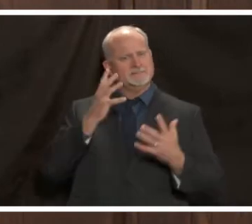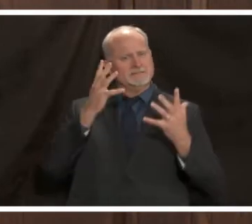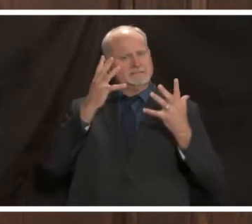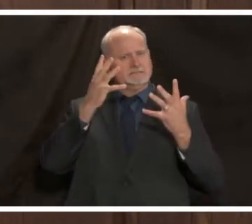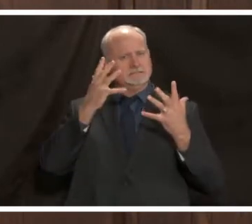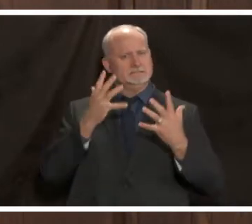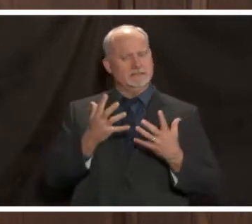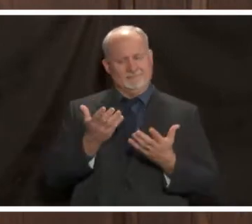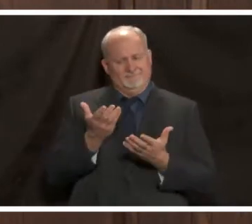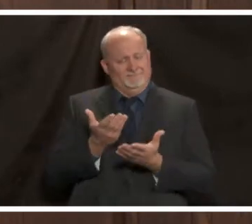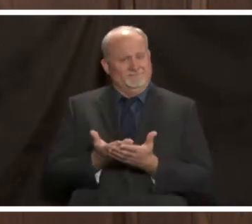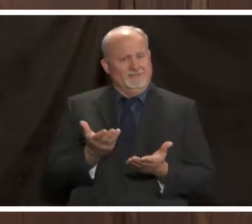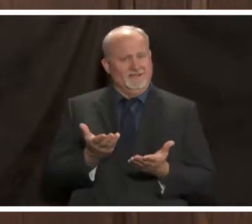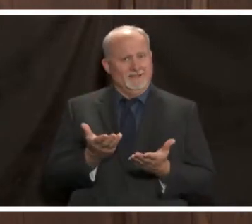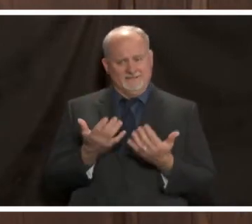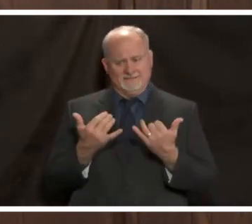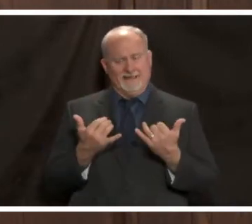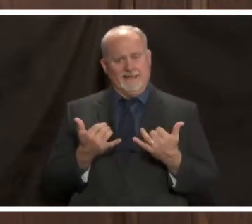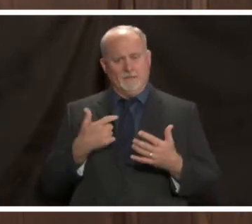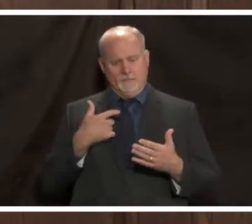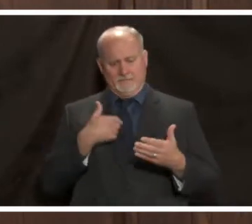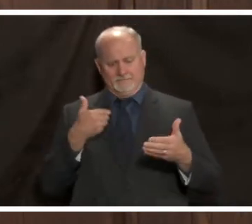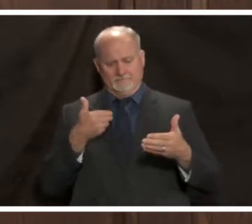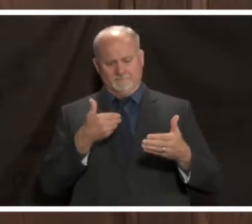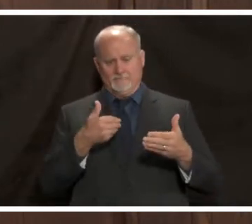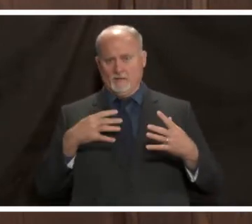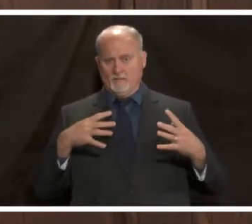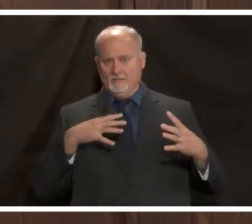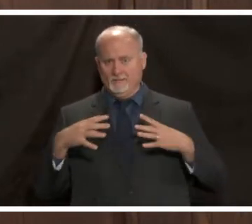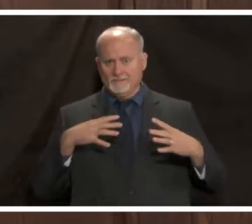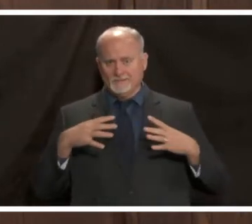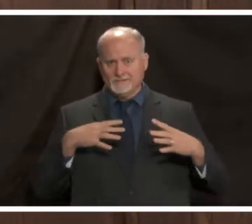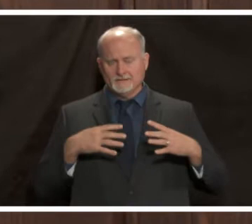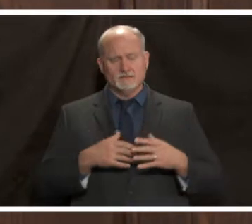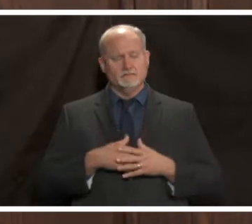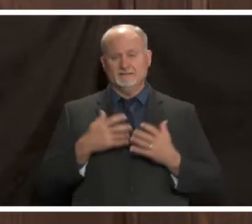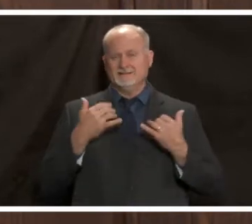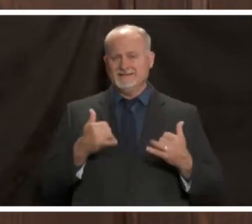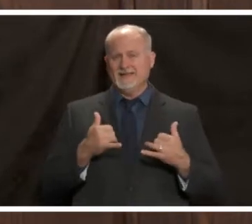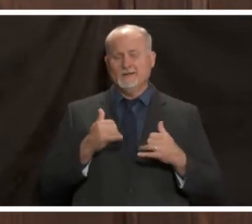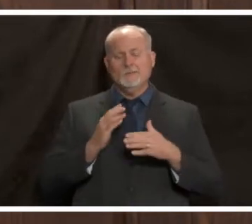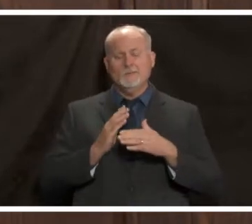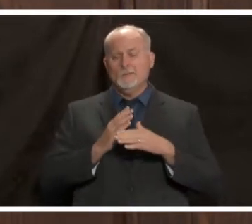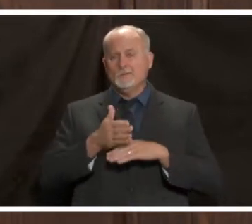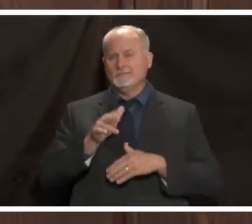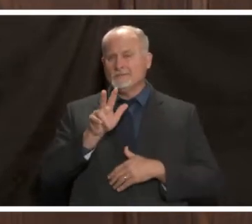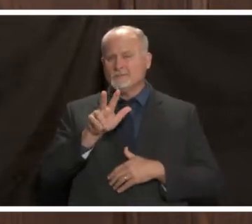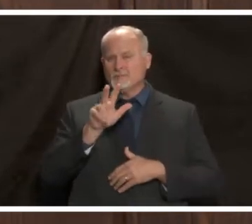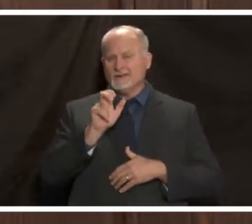fact going into our holiday season we're averaging now over 300 new cases per day